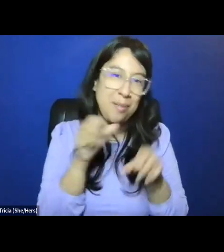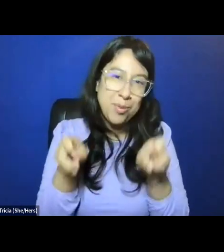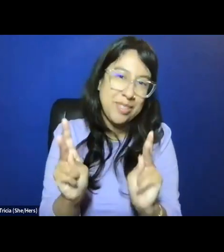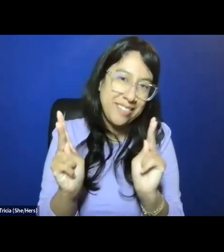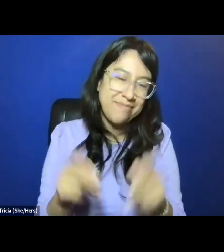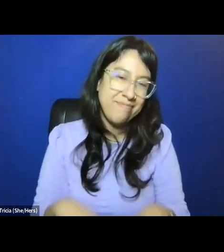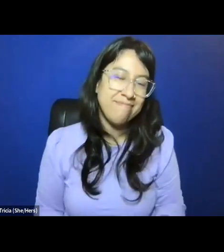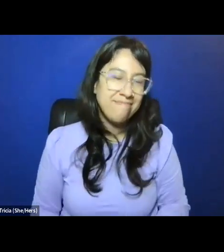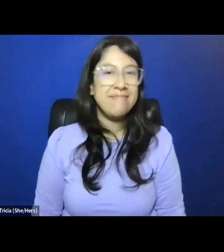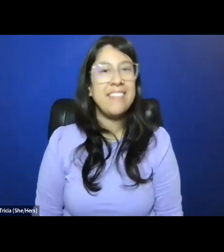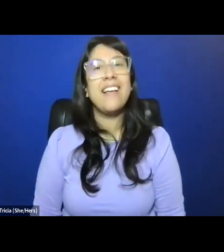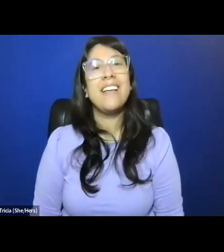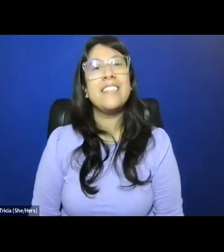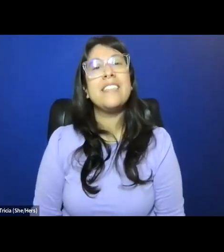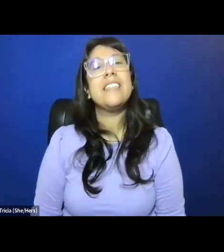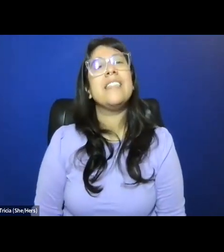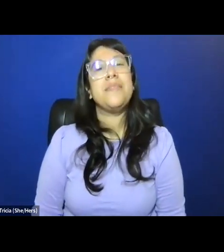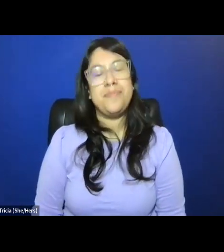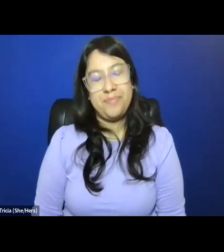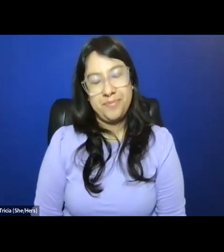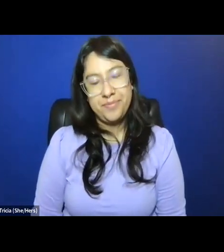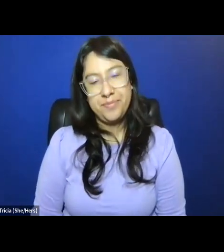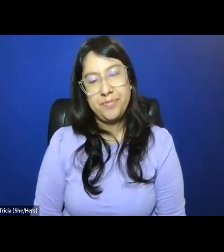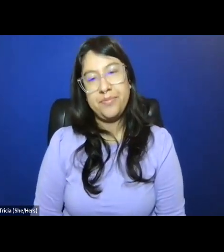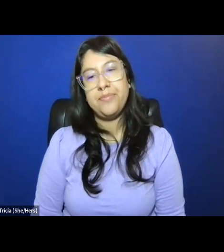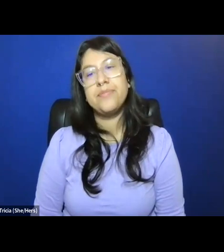So yeah, you know, part of why I think it's so helpful